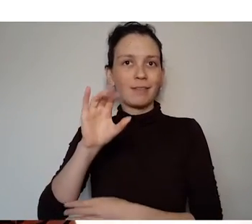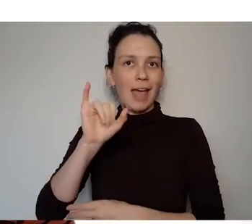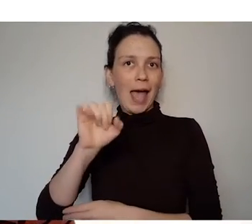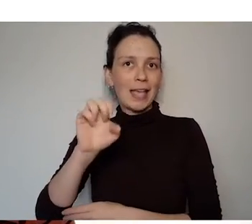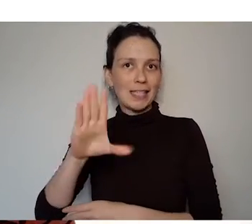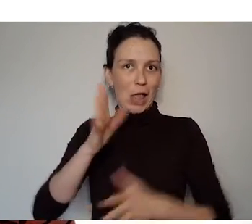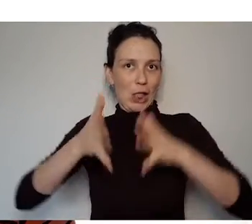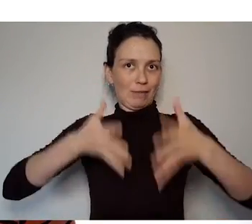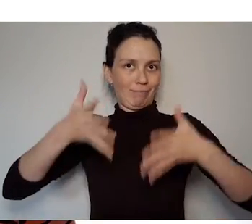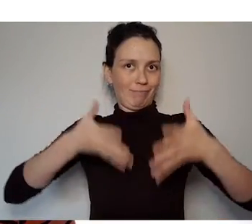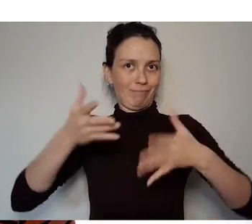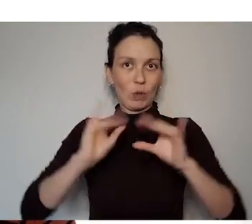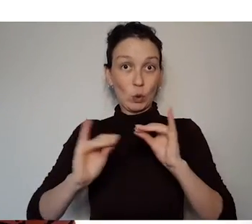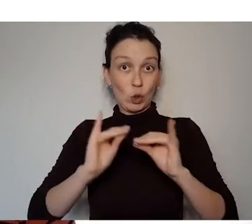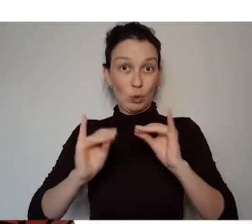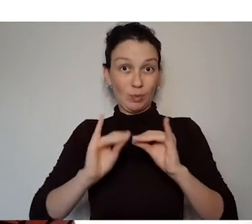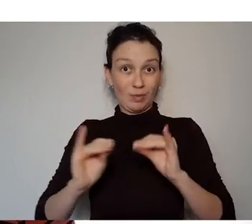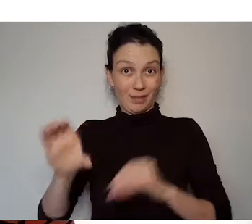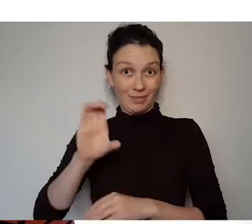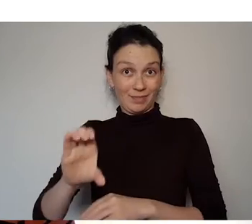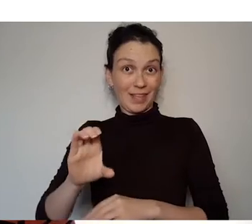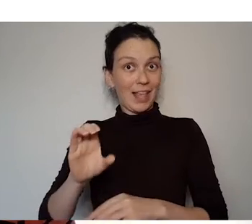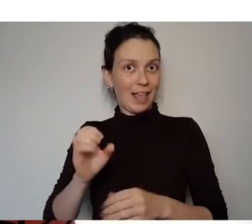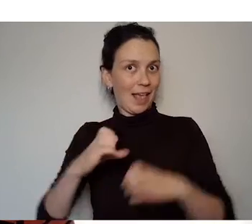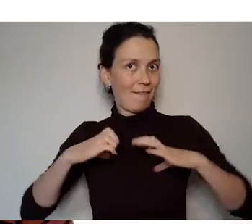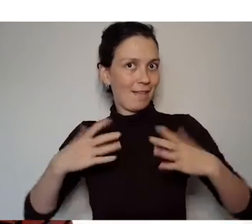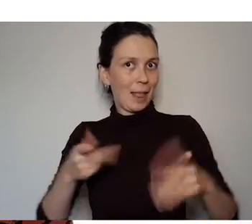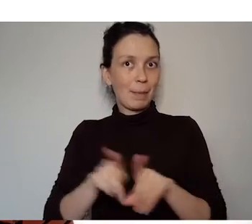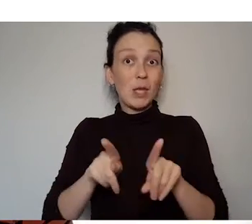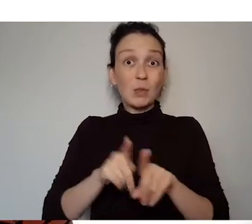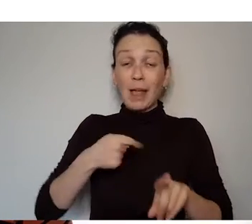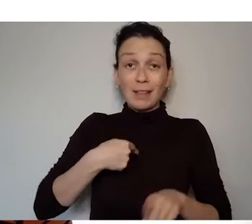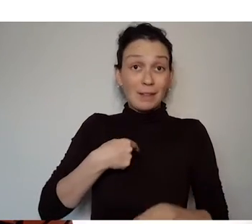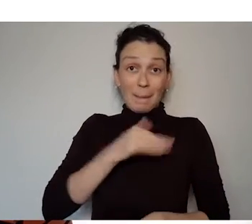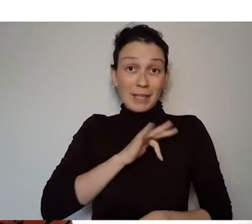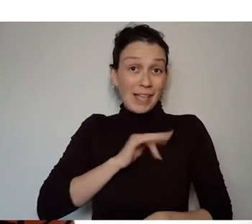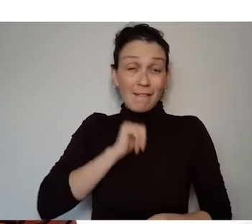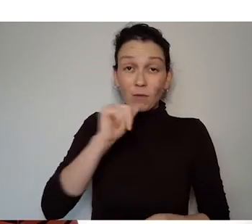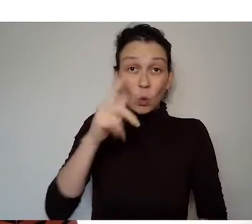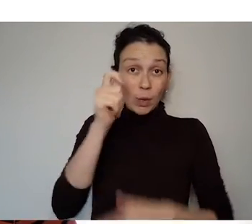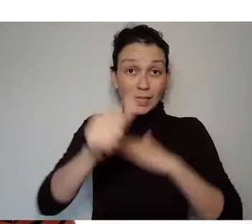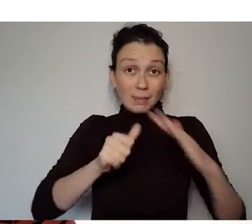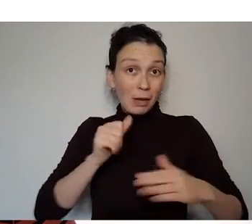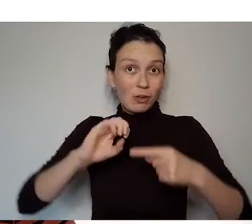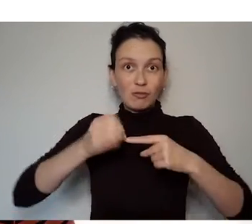much research into making podcasts accessible for a hard of hearing audience so we're mostly